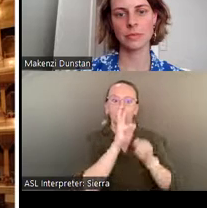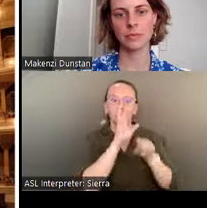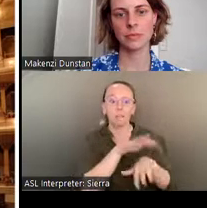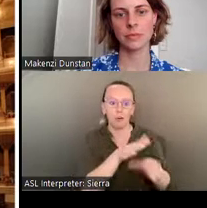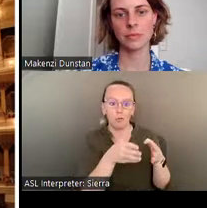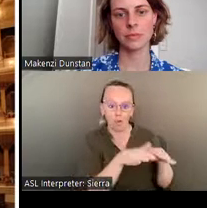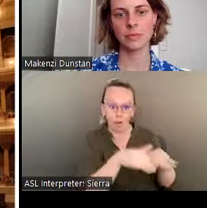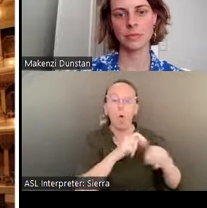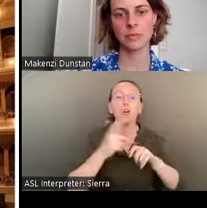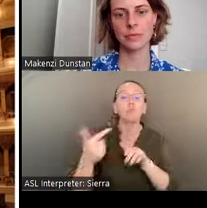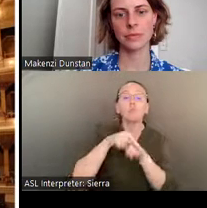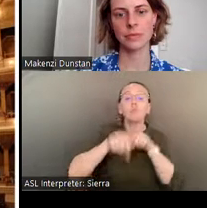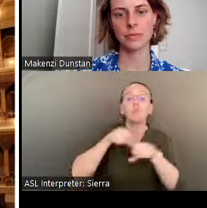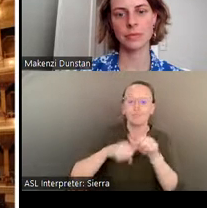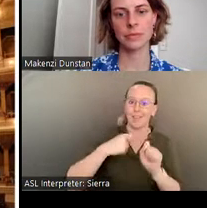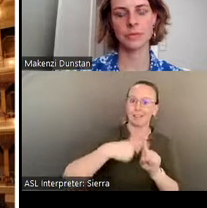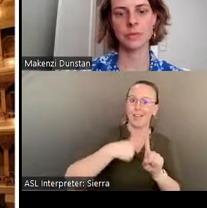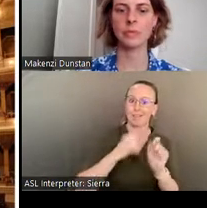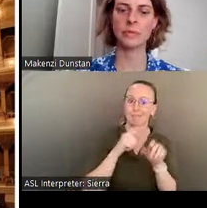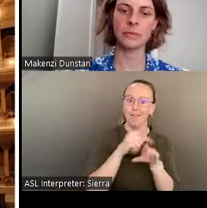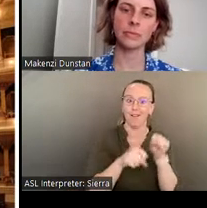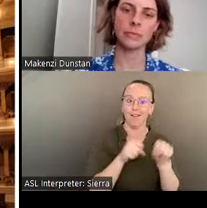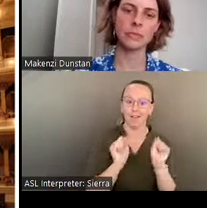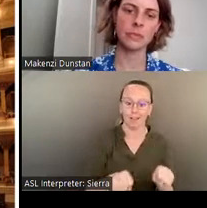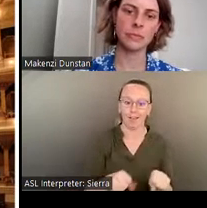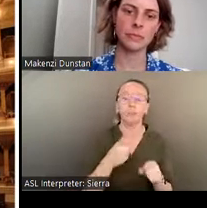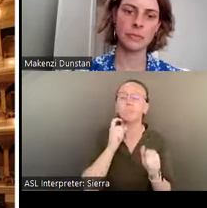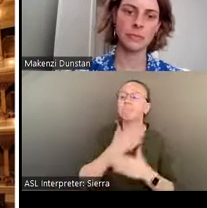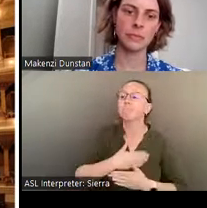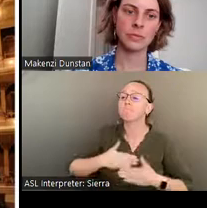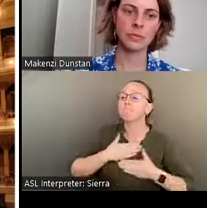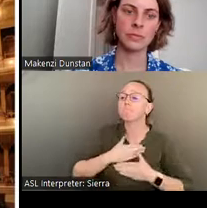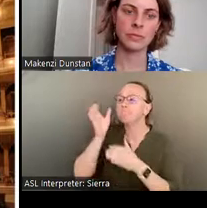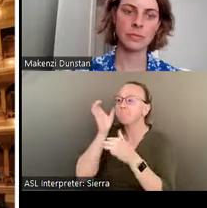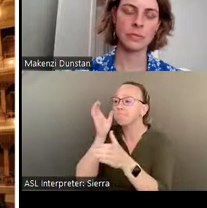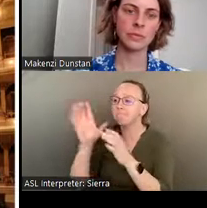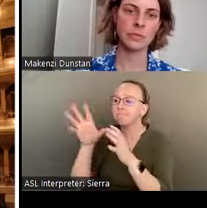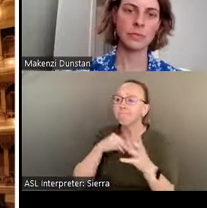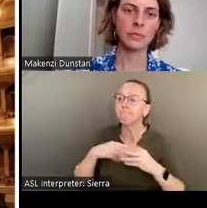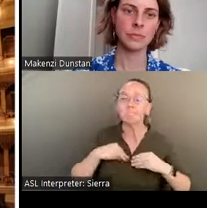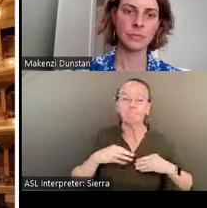Take in a great selection of public art in uptown Columbus on its distinctive Sculpture